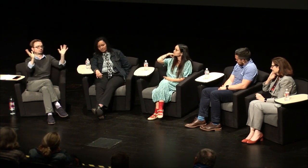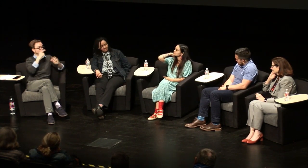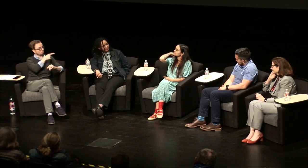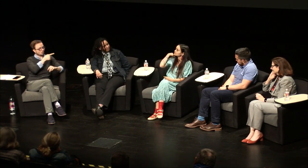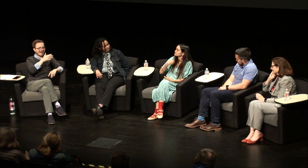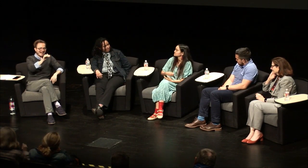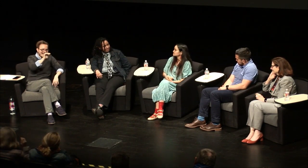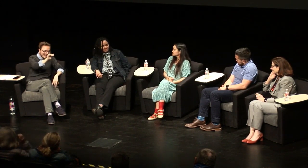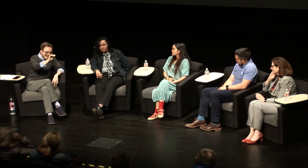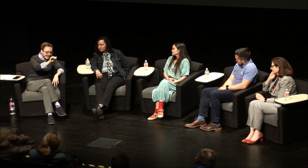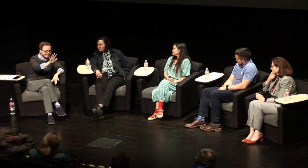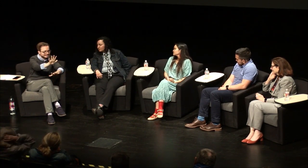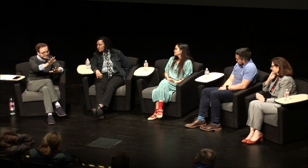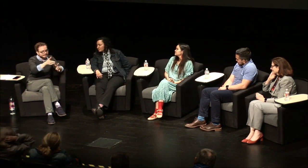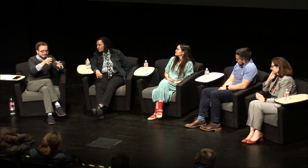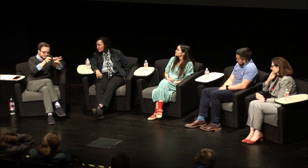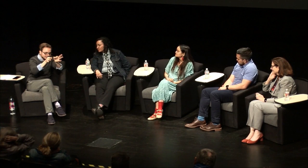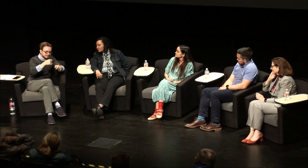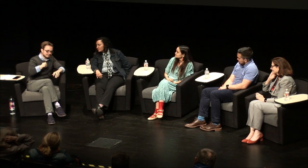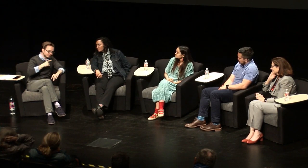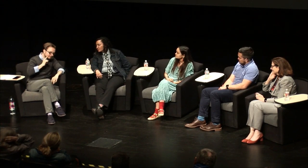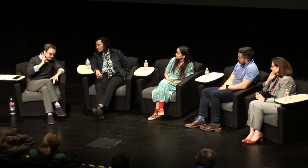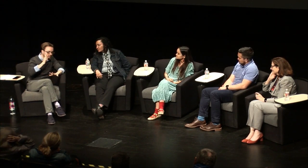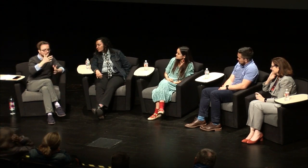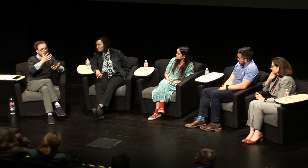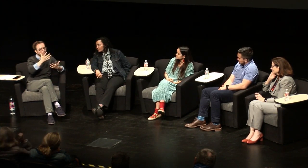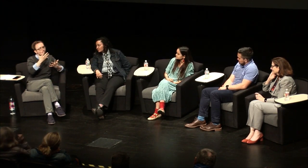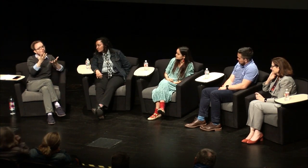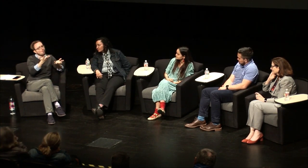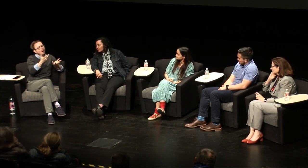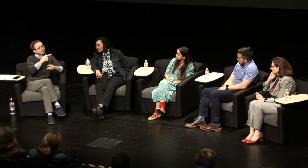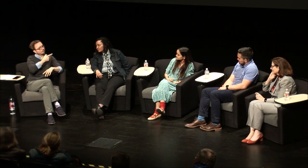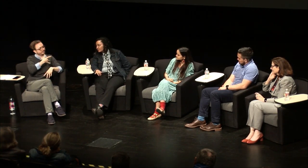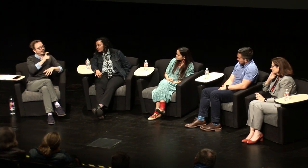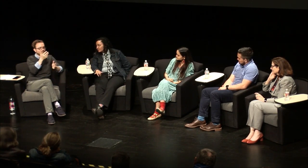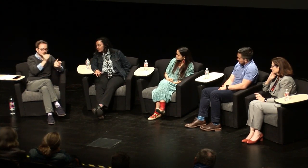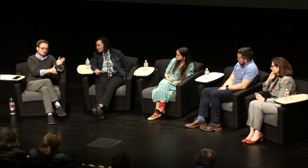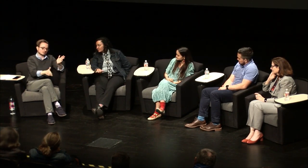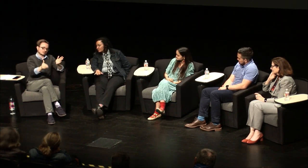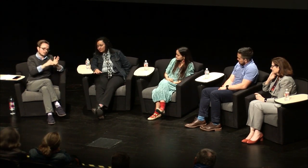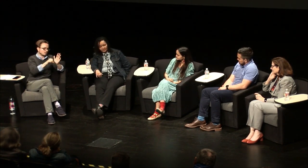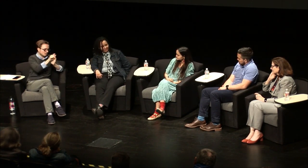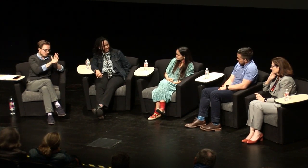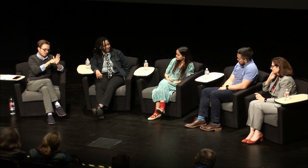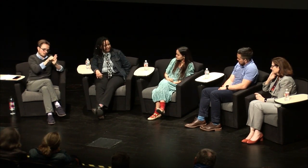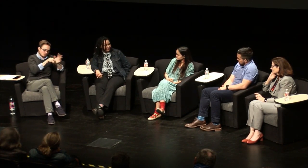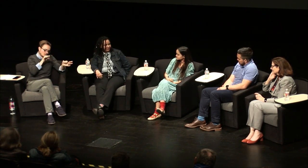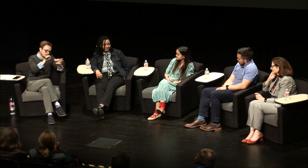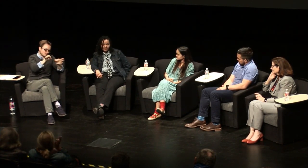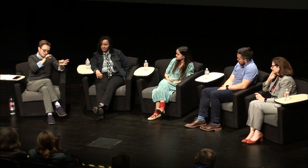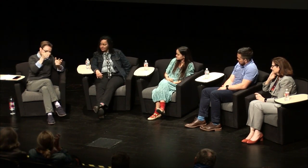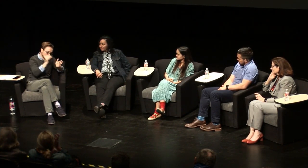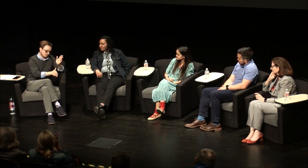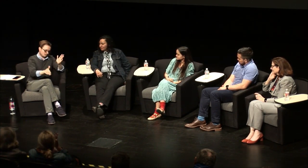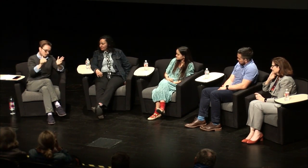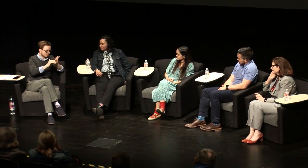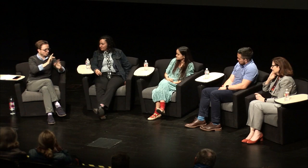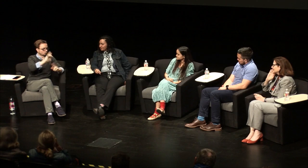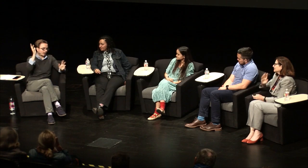know offending you know the hearing world or you know not making mistakes and I know what do you feel like in terms of having to repeat yourself and